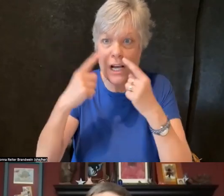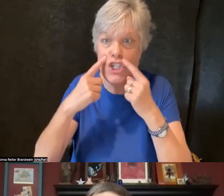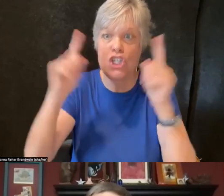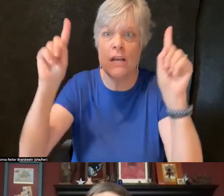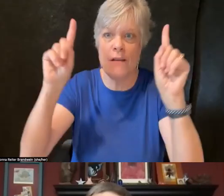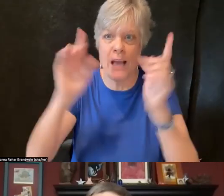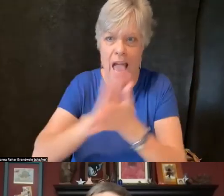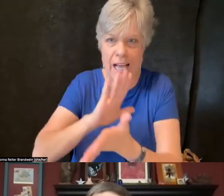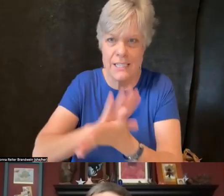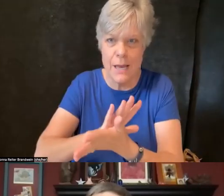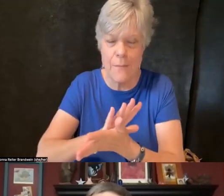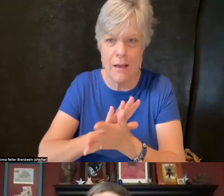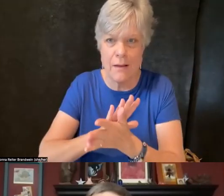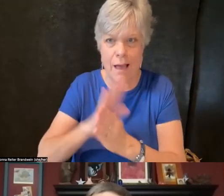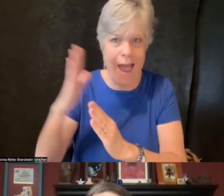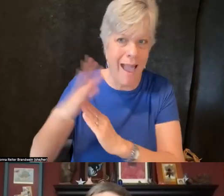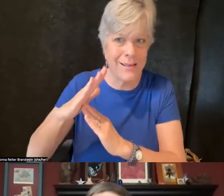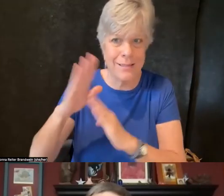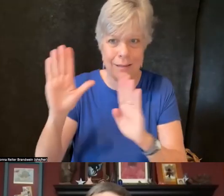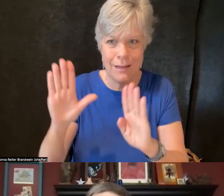If such a sizable population is shunned.